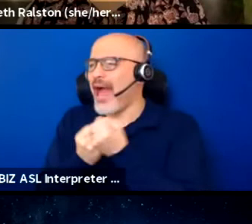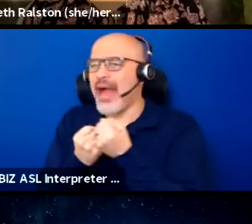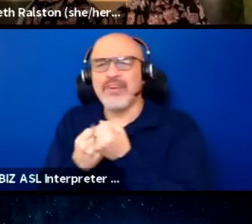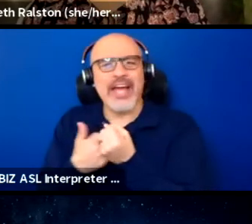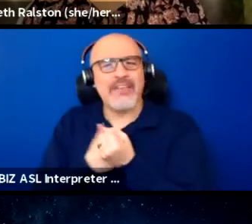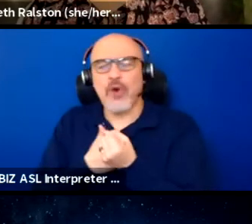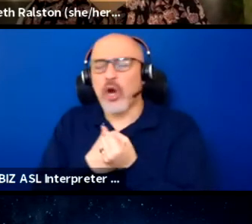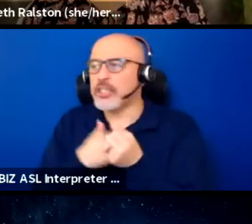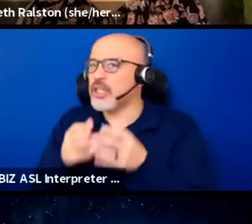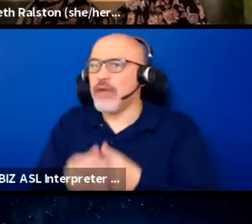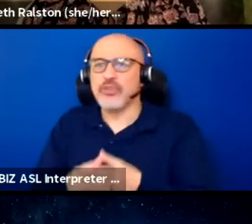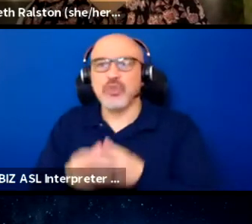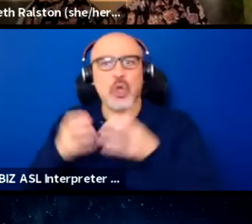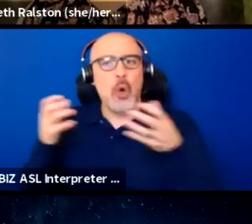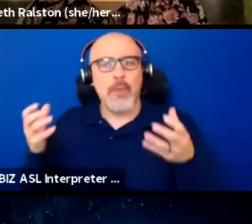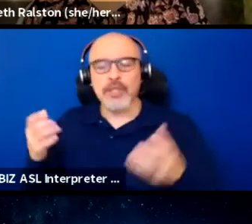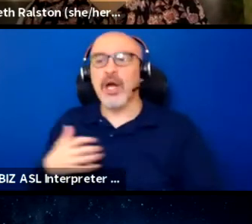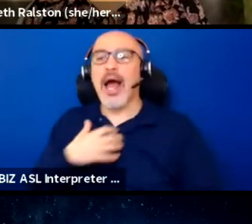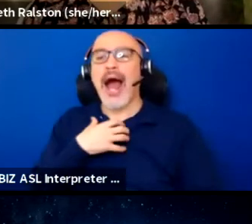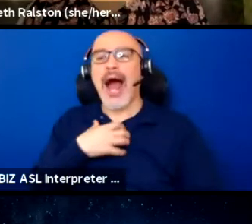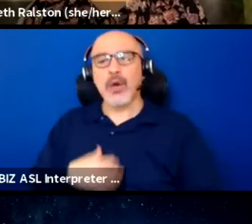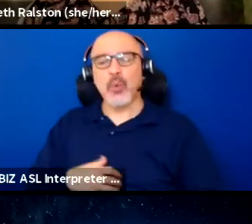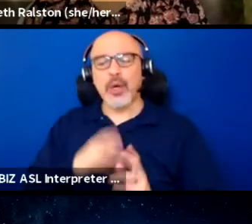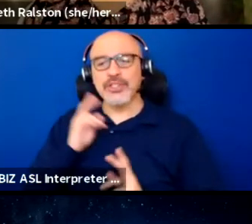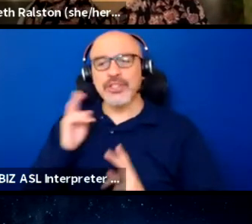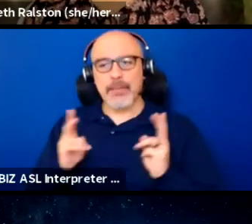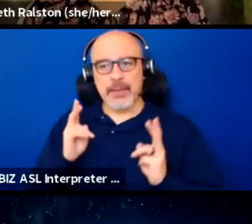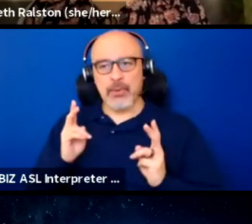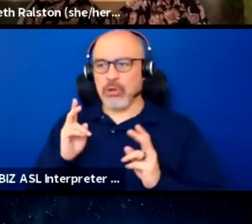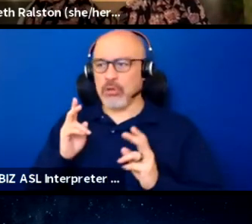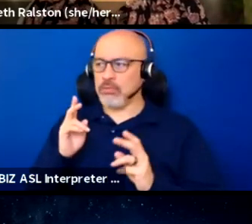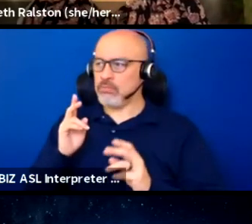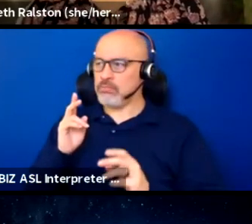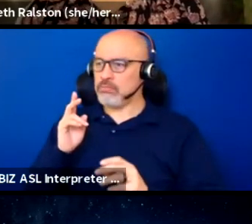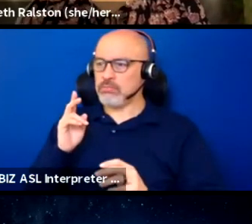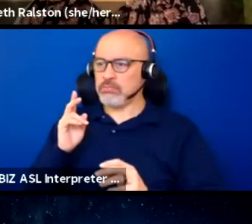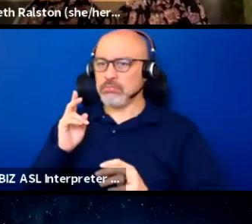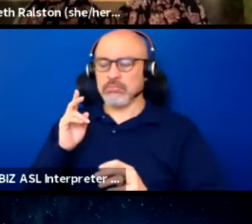I wish that people would just get ASL interpreters